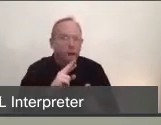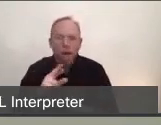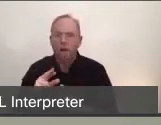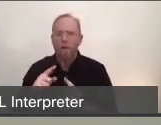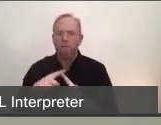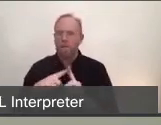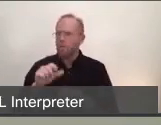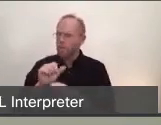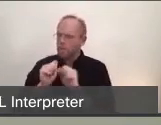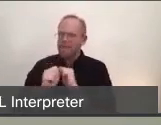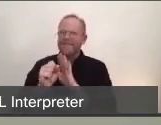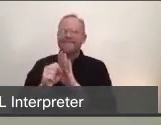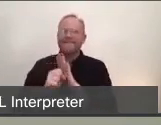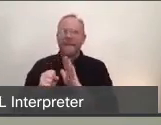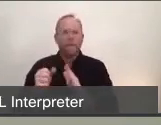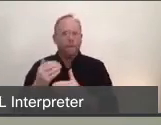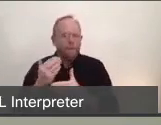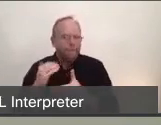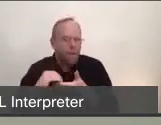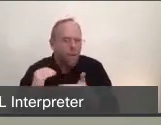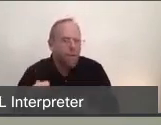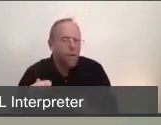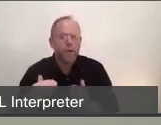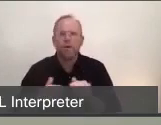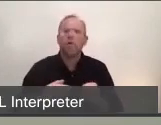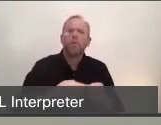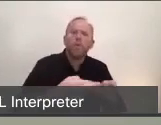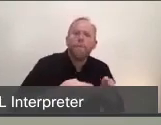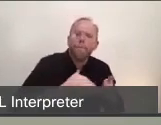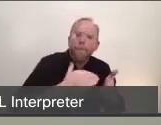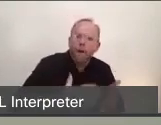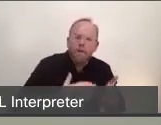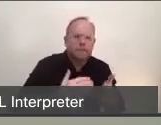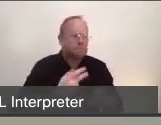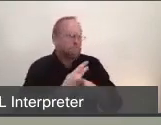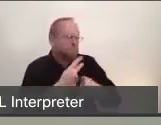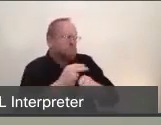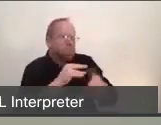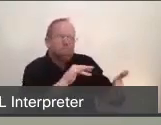and our regional partners to study what's happening. Because again, we always endeavor